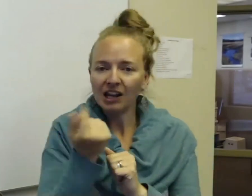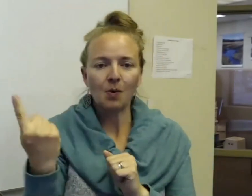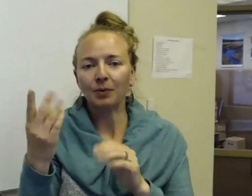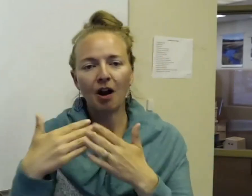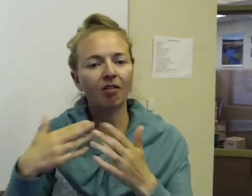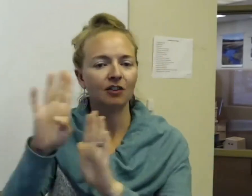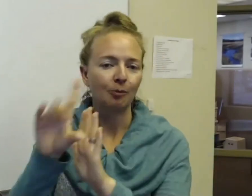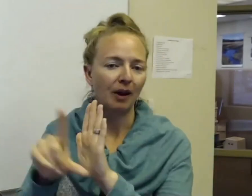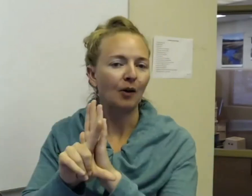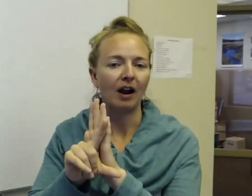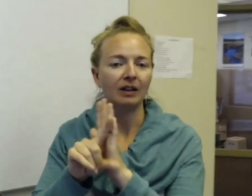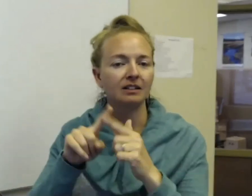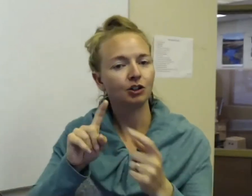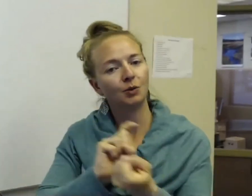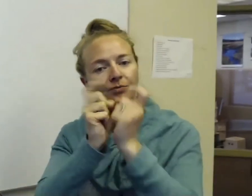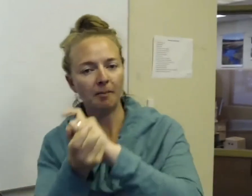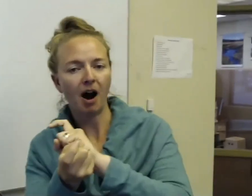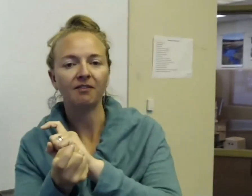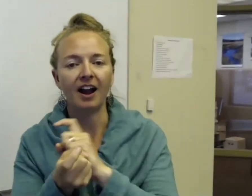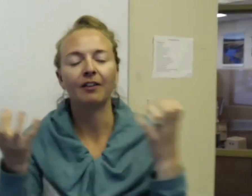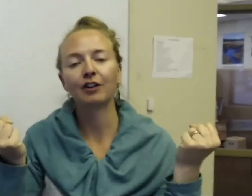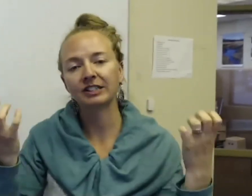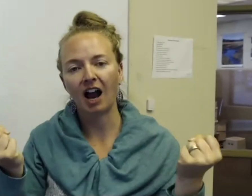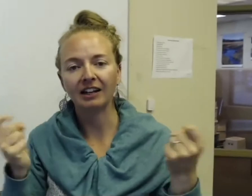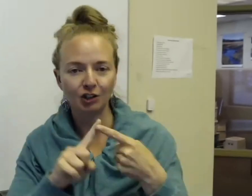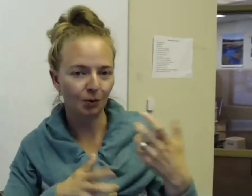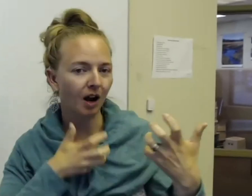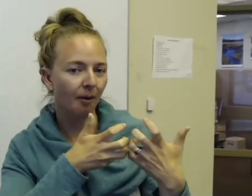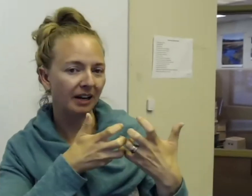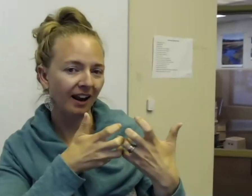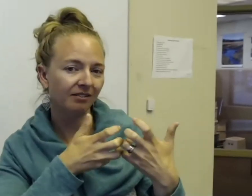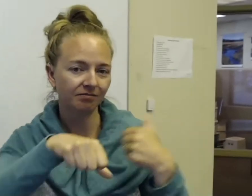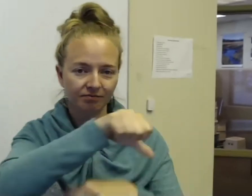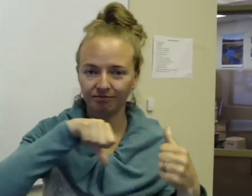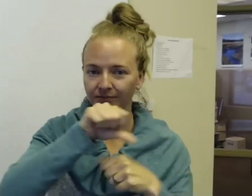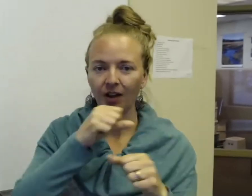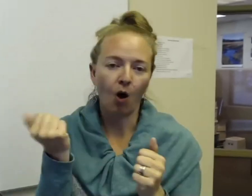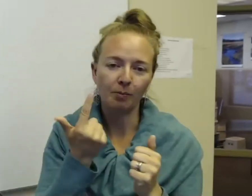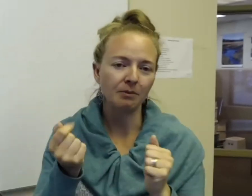regardless of their background, is to modify their signing to accommodate all the people